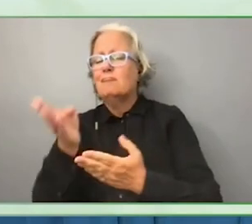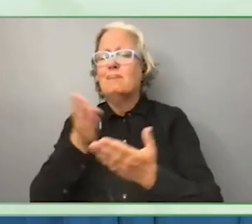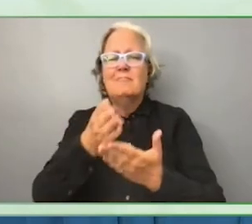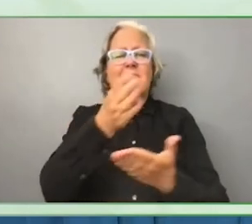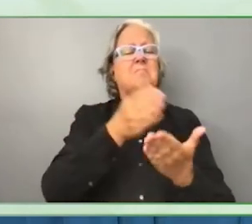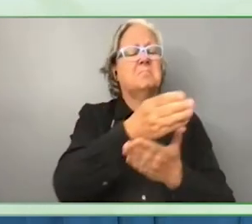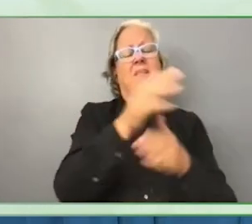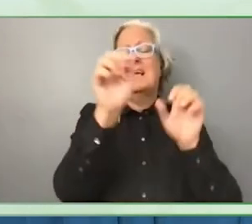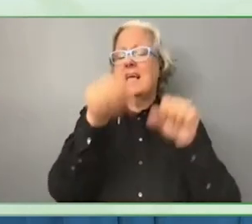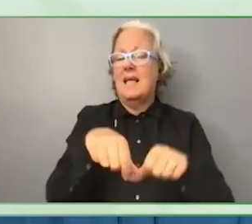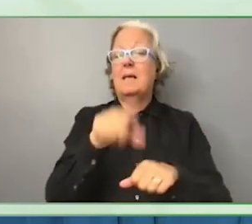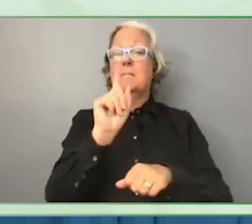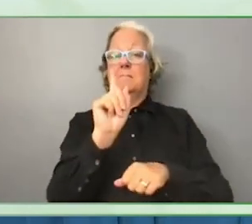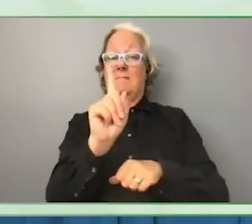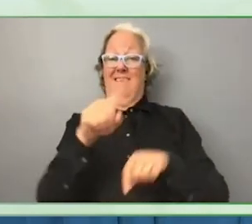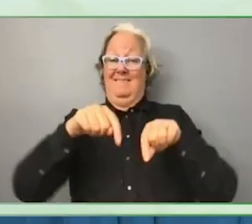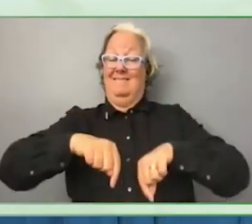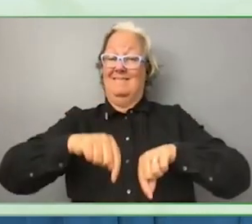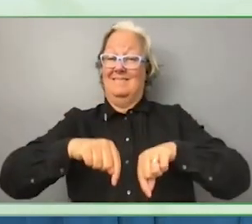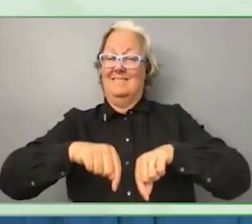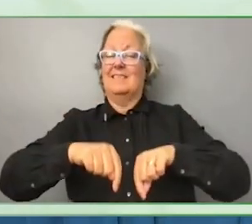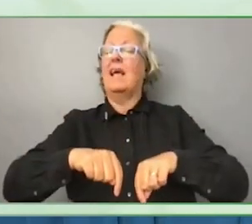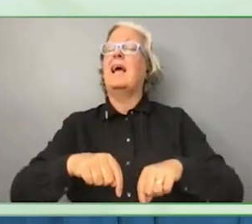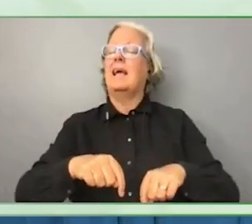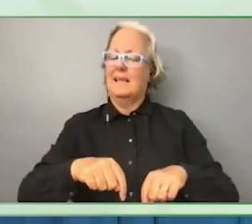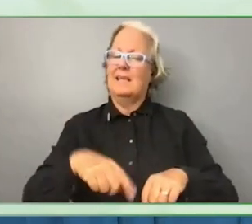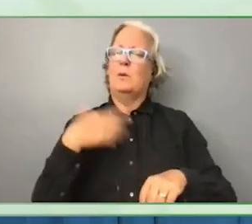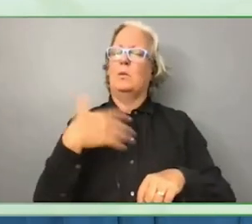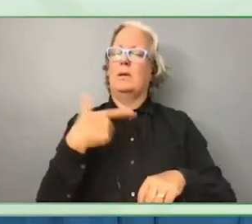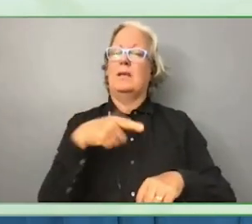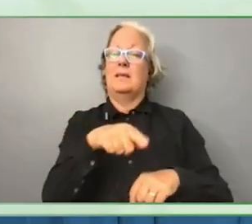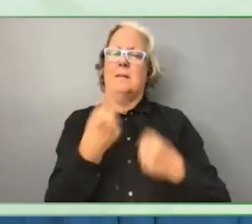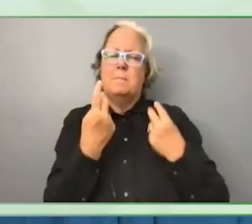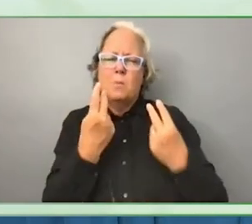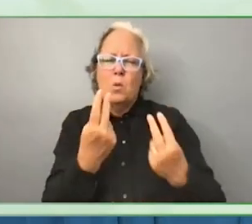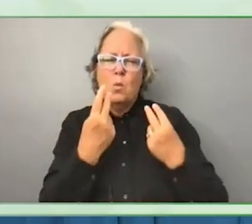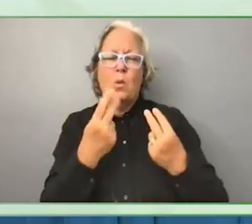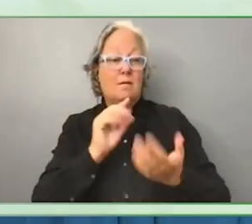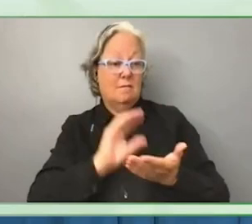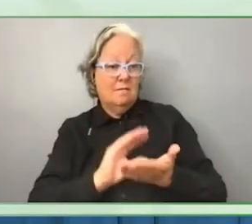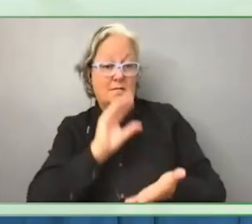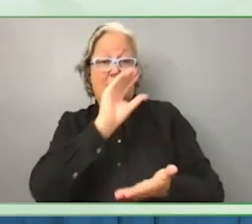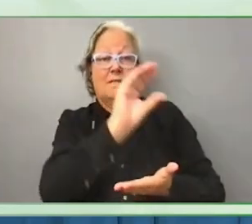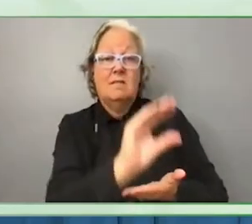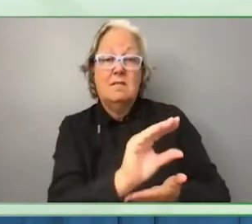gives a distinctive value to be able to enter and tackle critical